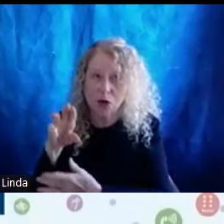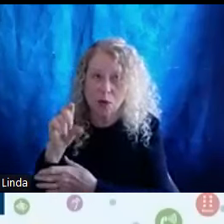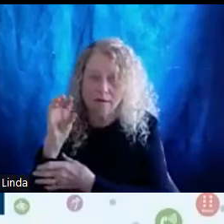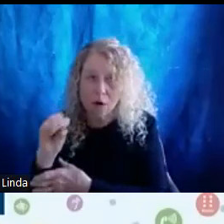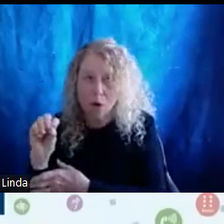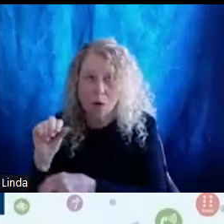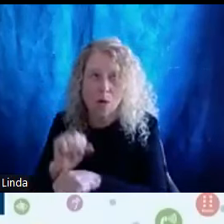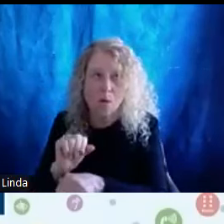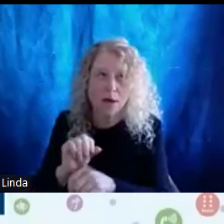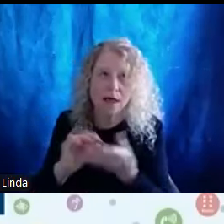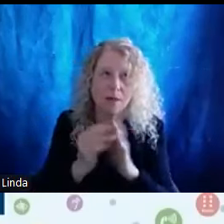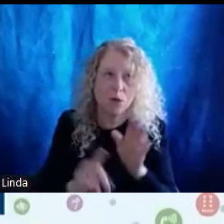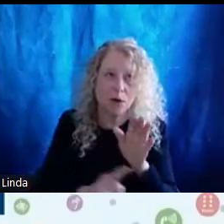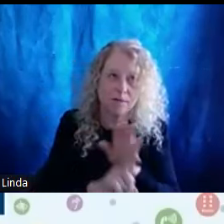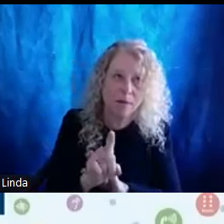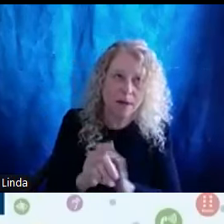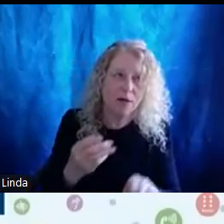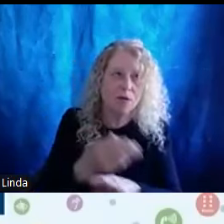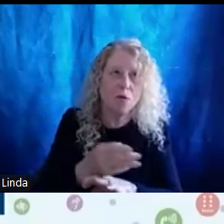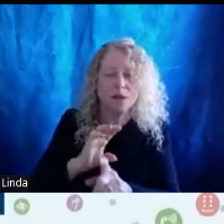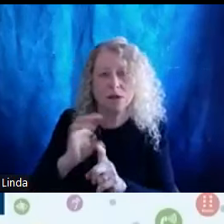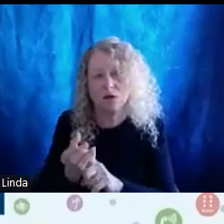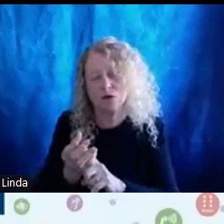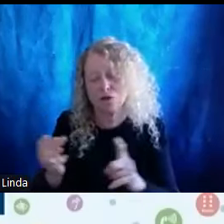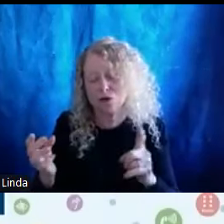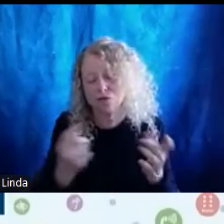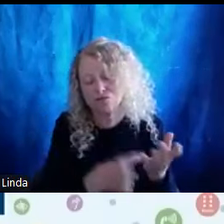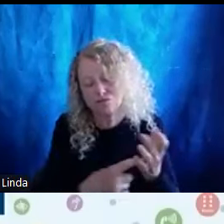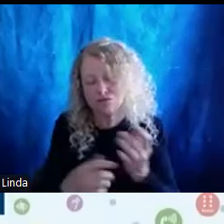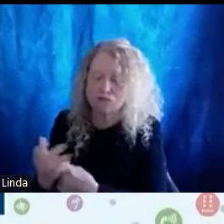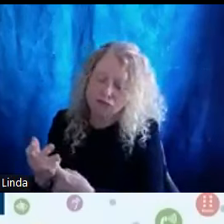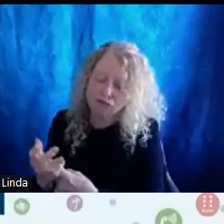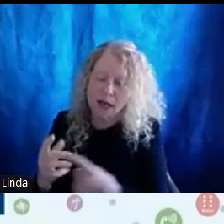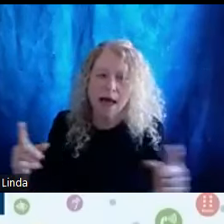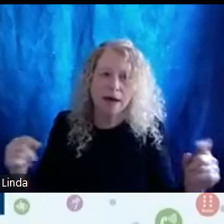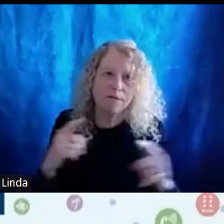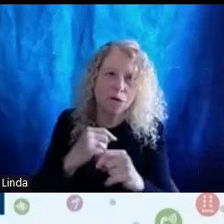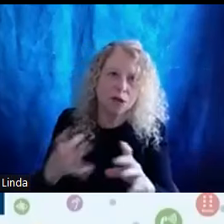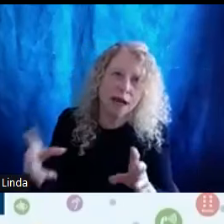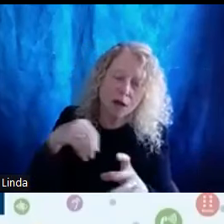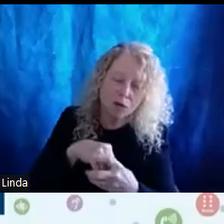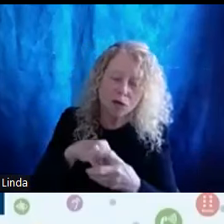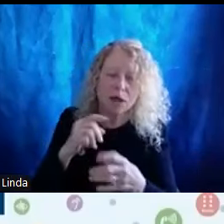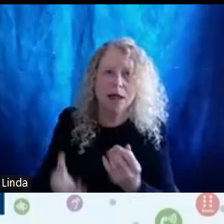community development, cross cultural Mediation and diversity and inclusion. He helped found the University